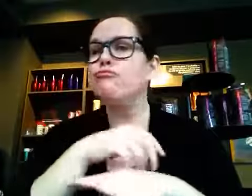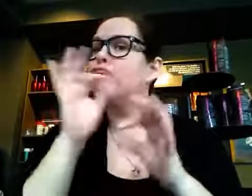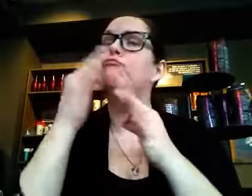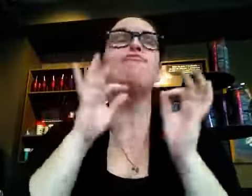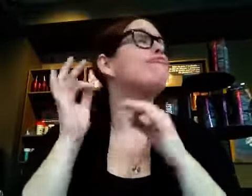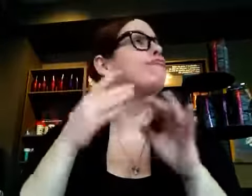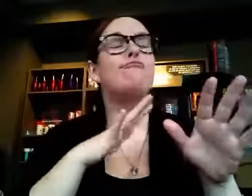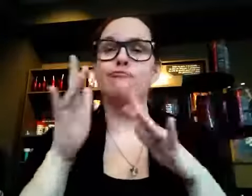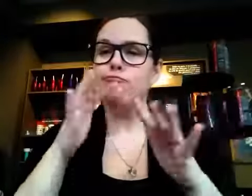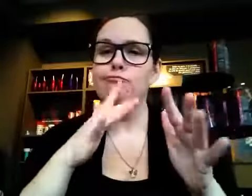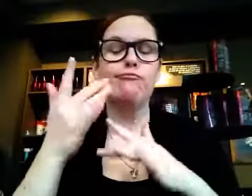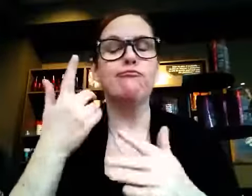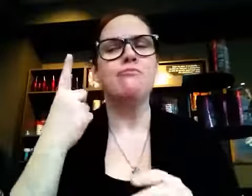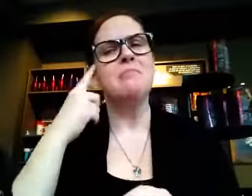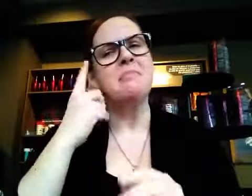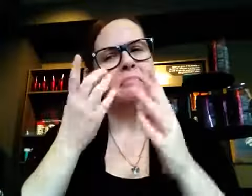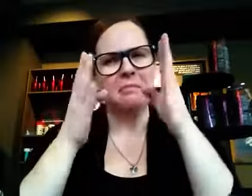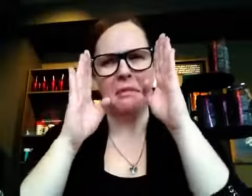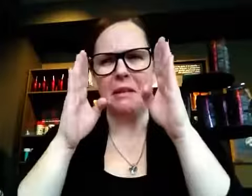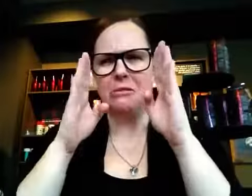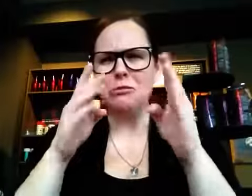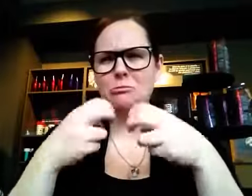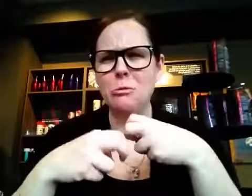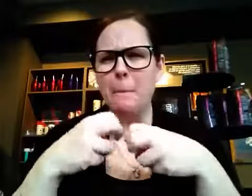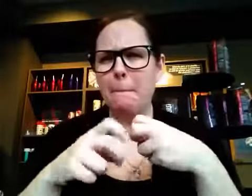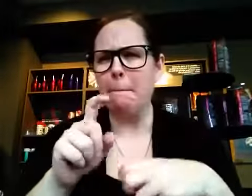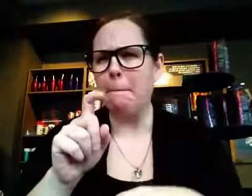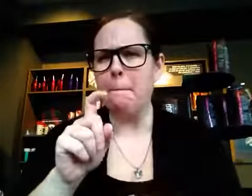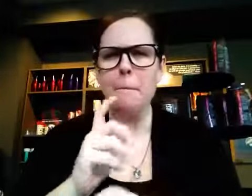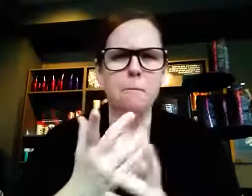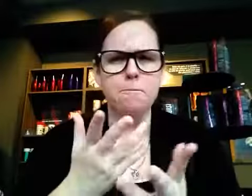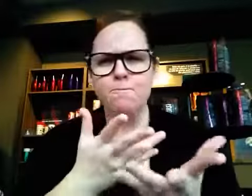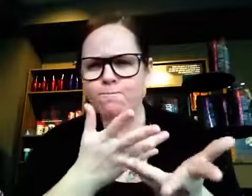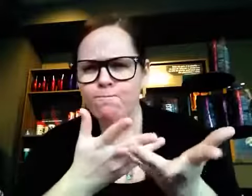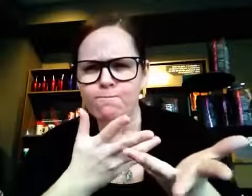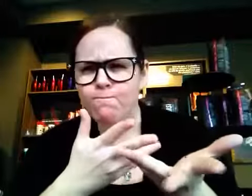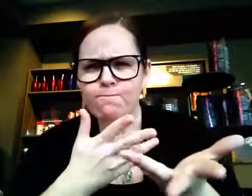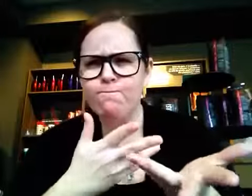and that I was active and engaged in my surroundings but often looking around a lot. They wondered if I had some sort of attention problem.